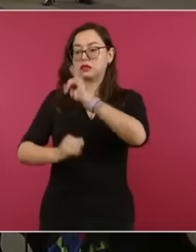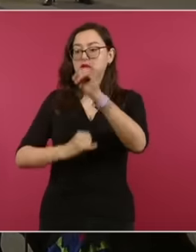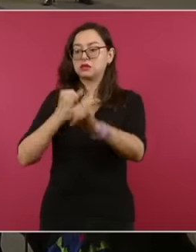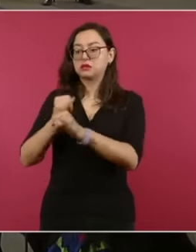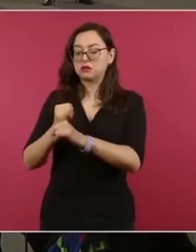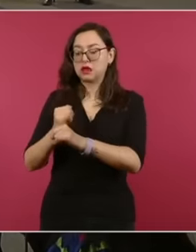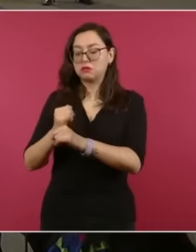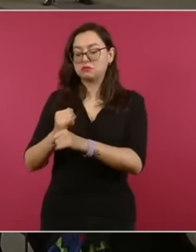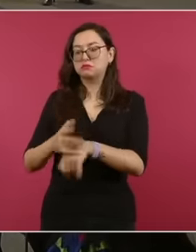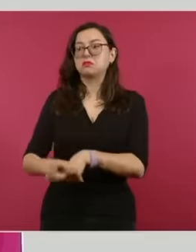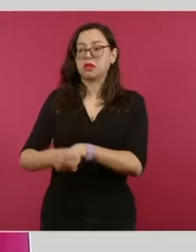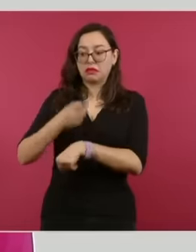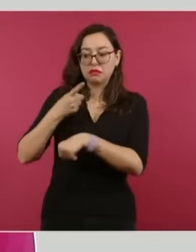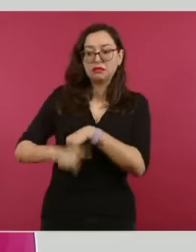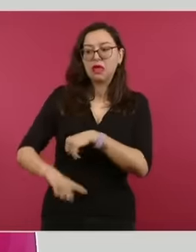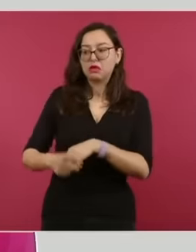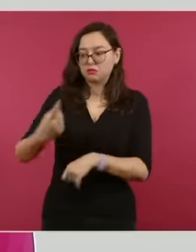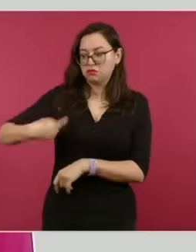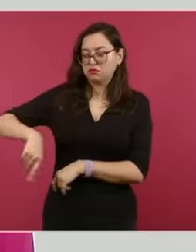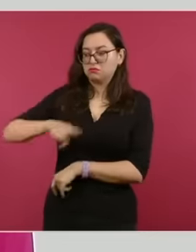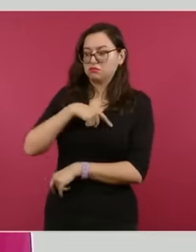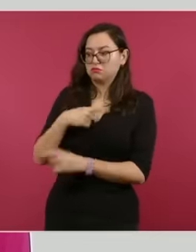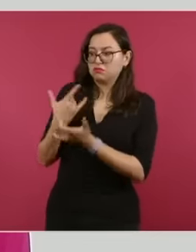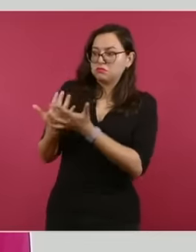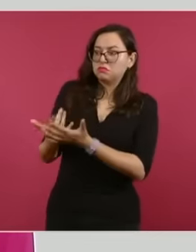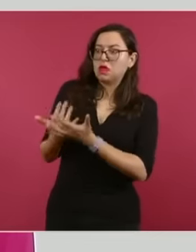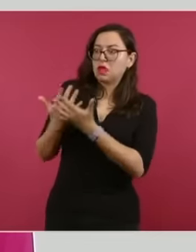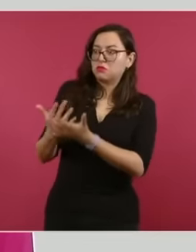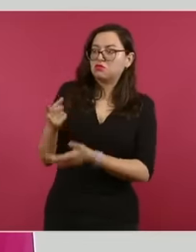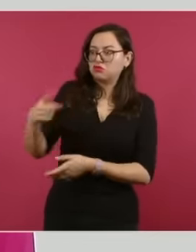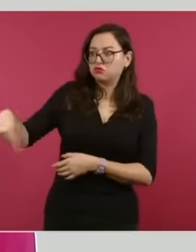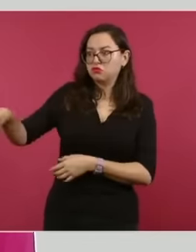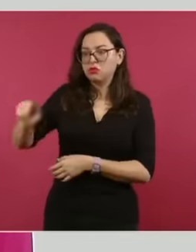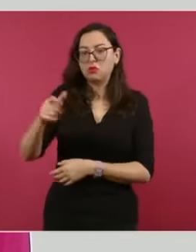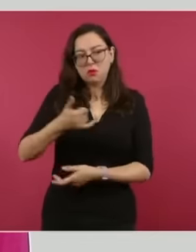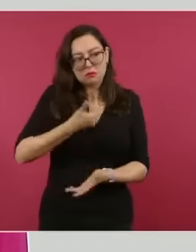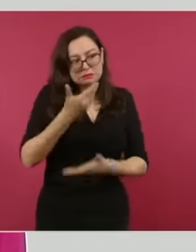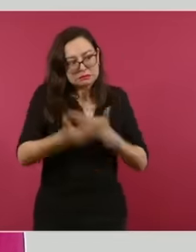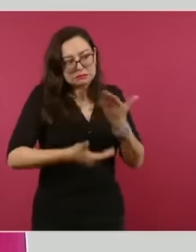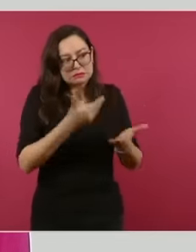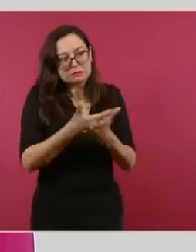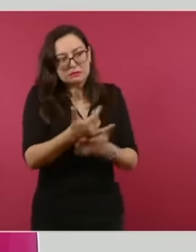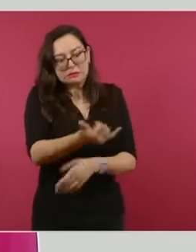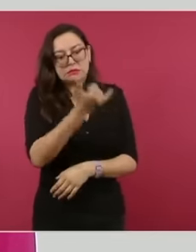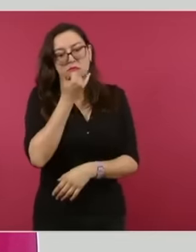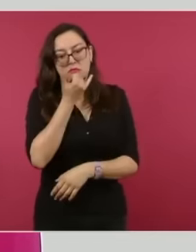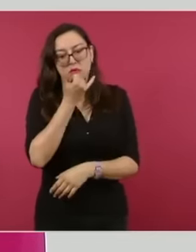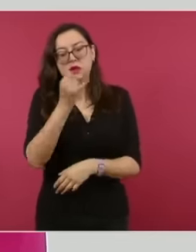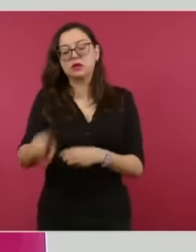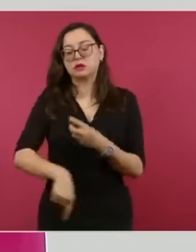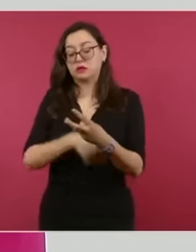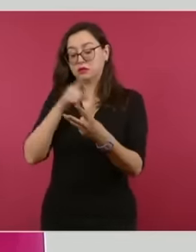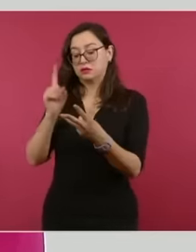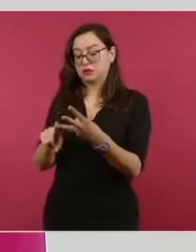moral damage inflicted on the Mexican state and its nationals third party judge and declare that in case